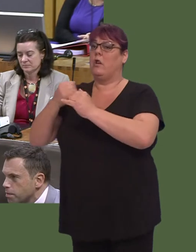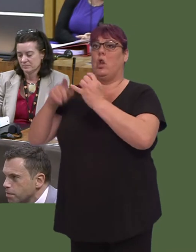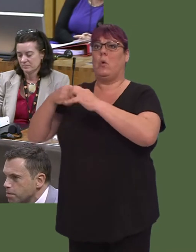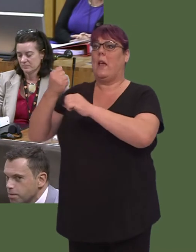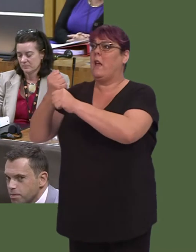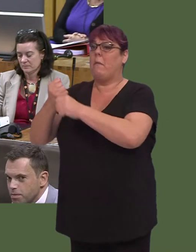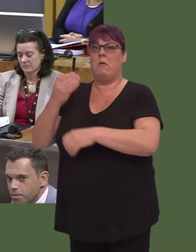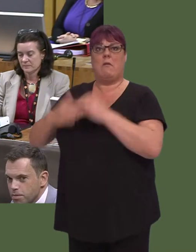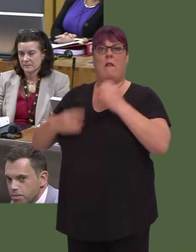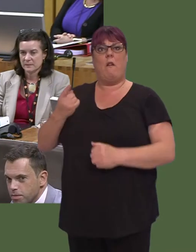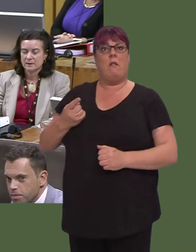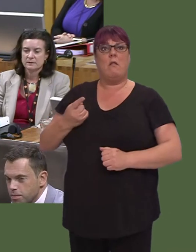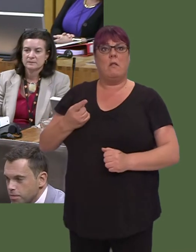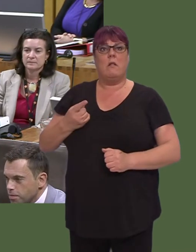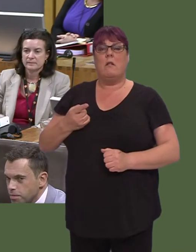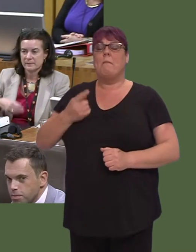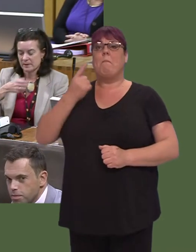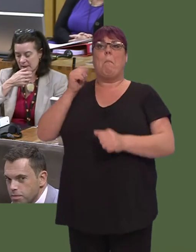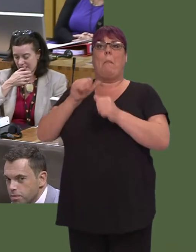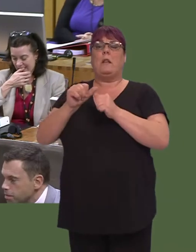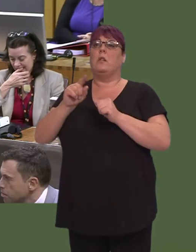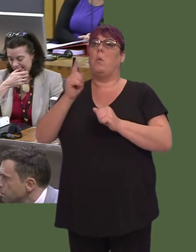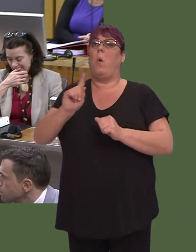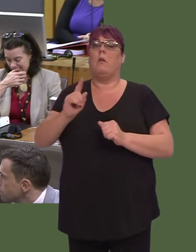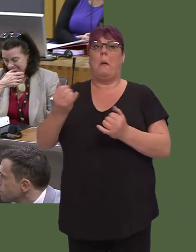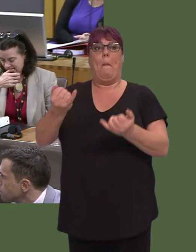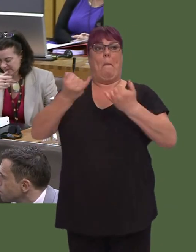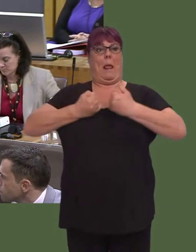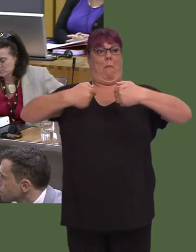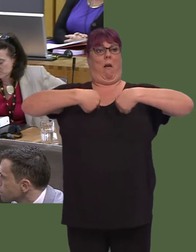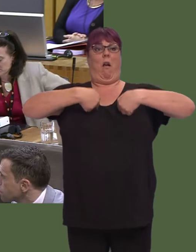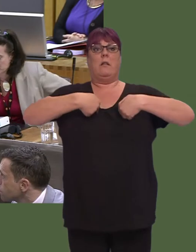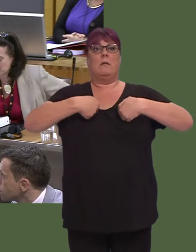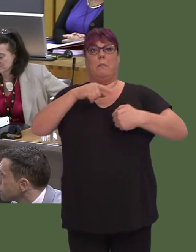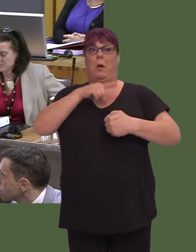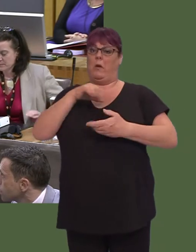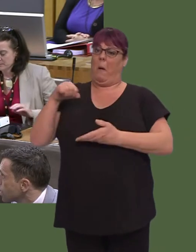Far easier to try and pin the blame on us, when our budget is being cut year after year